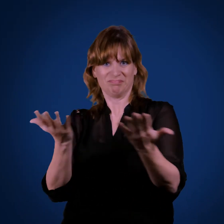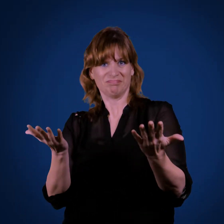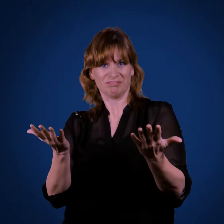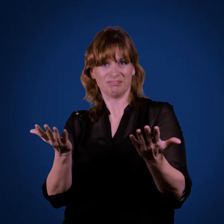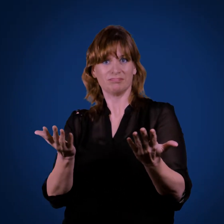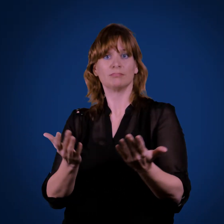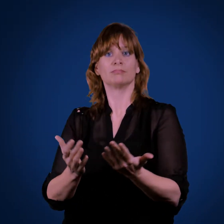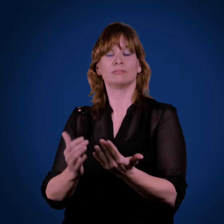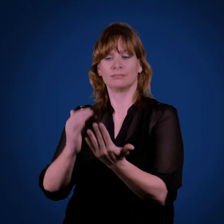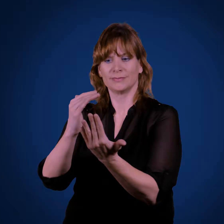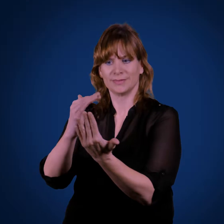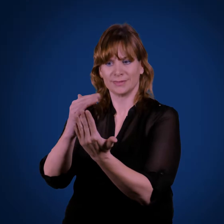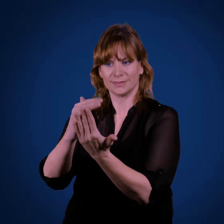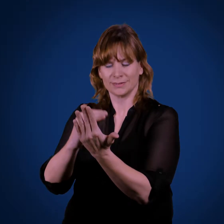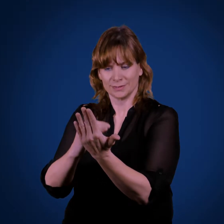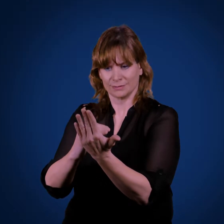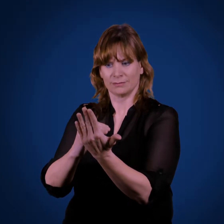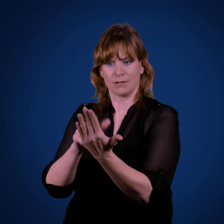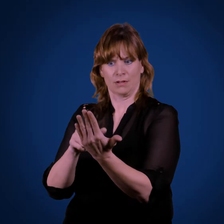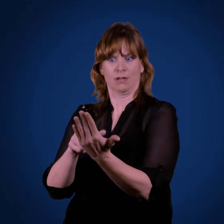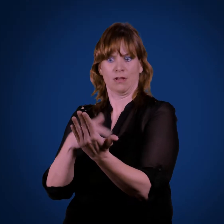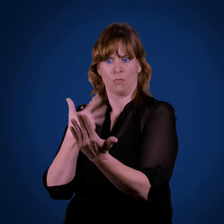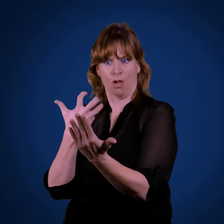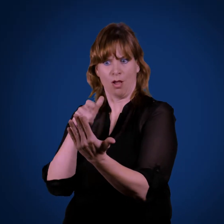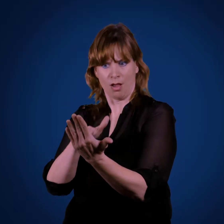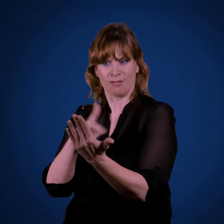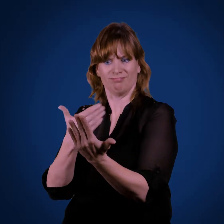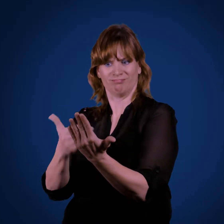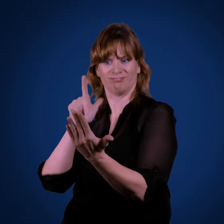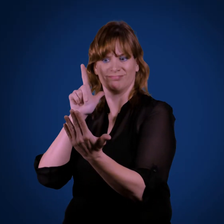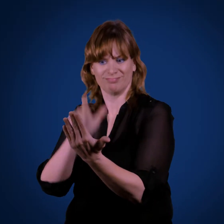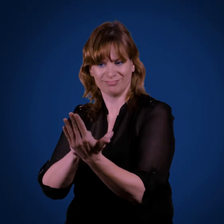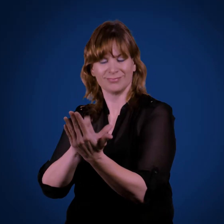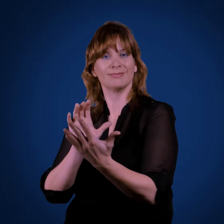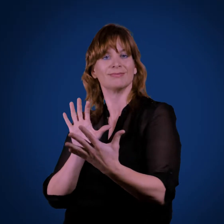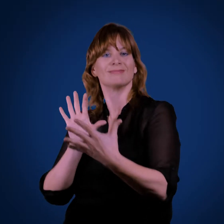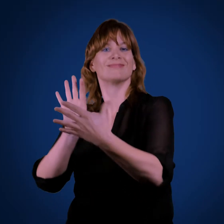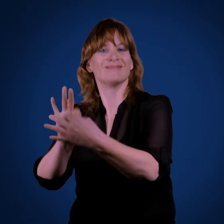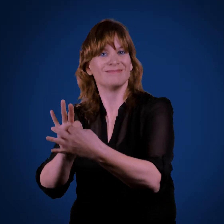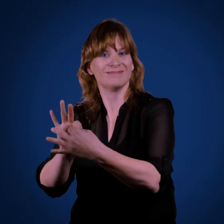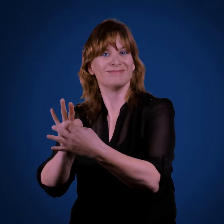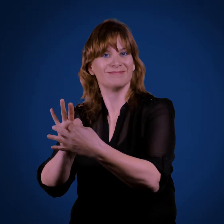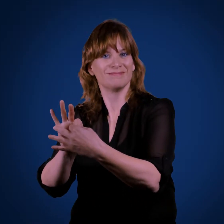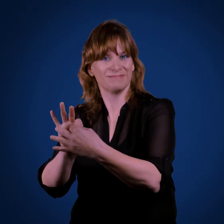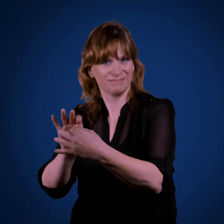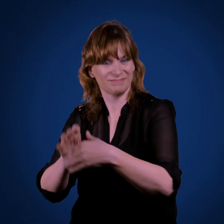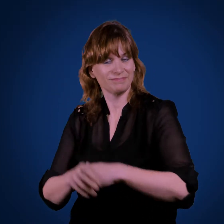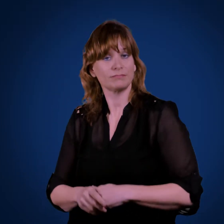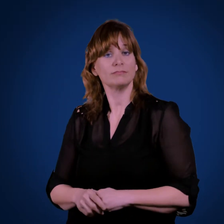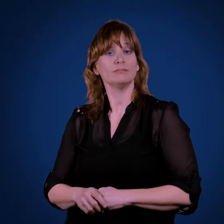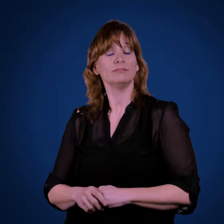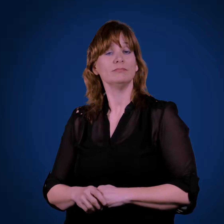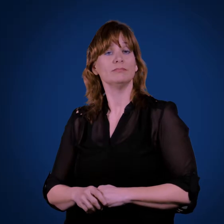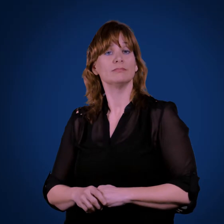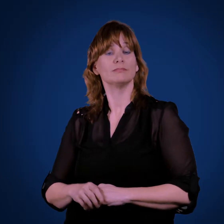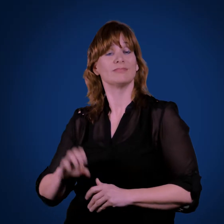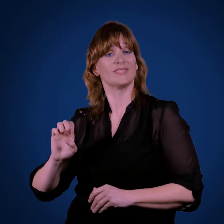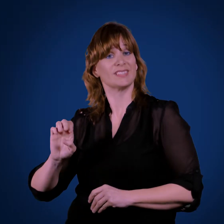You can join online courses and do courses available in English and ASL.